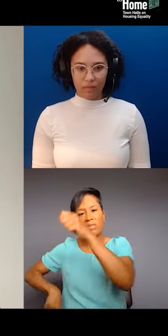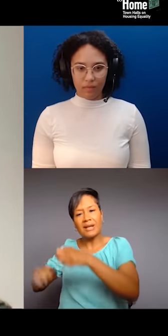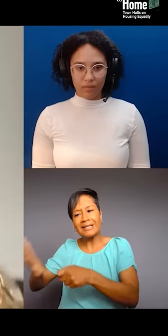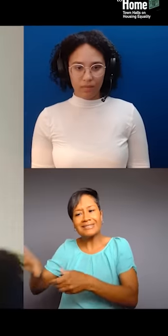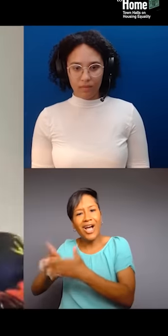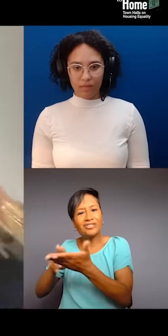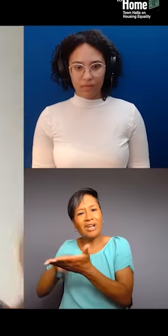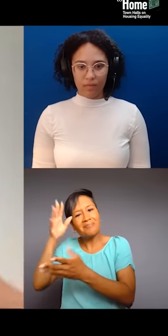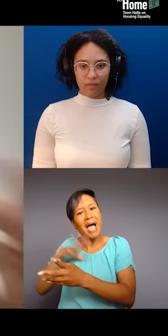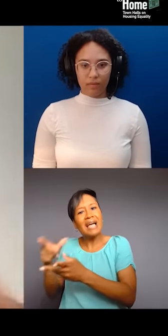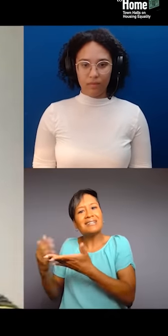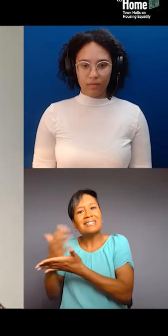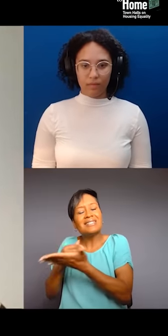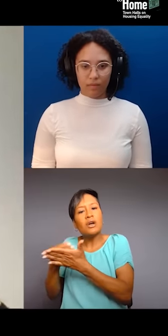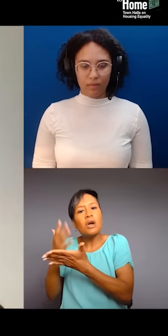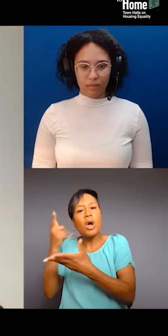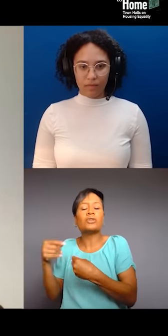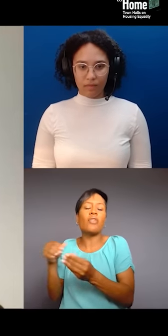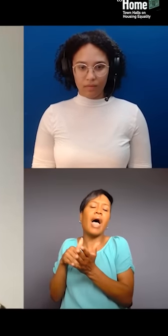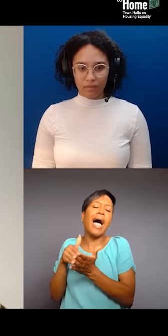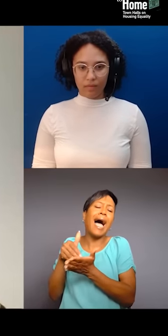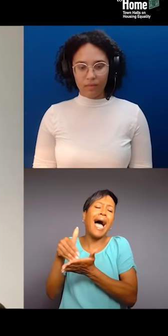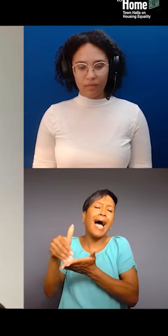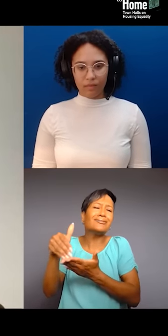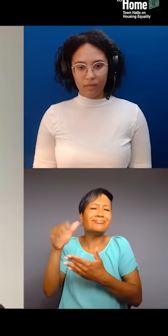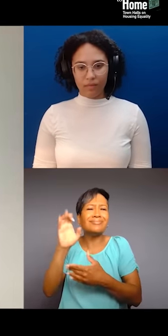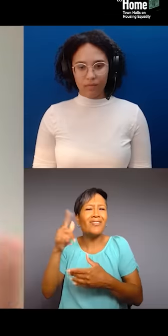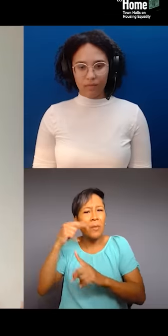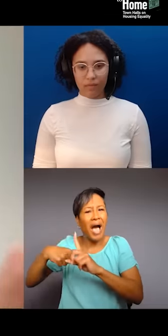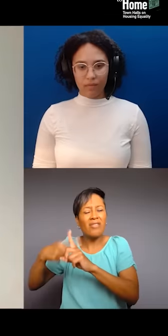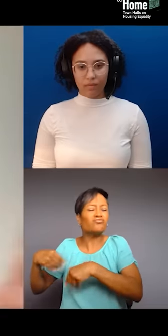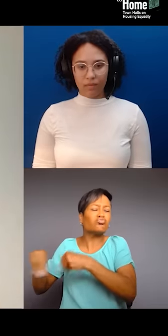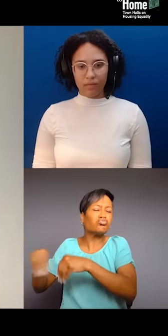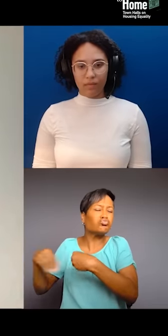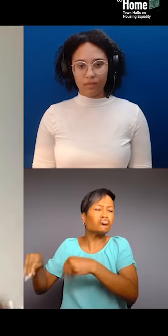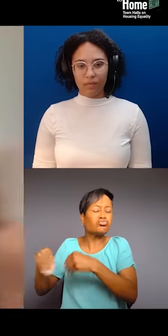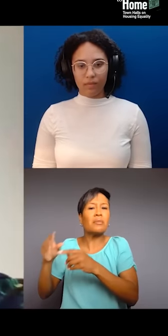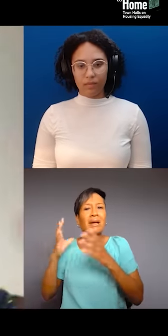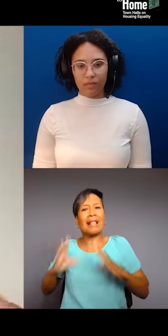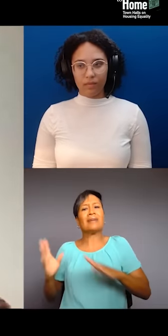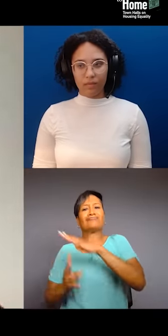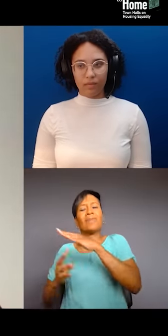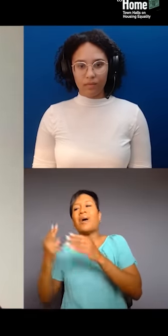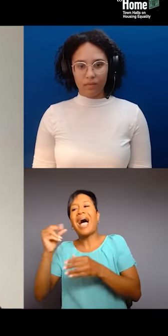because he sold thousands of phones every month and had thousands of clients from Howard University and that community.